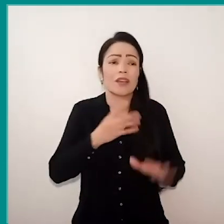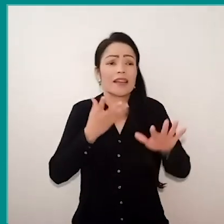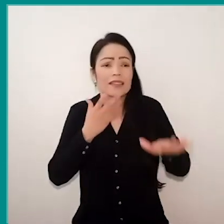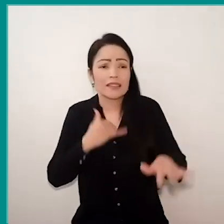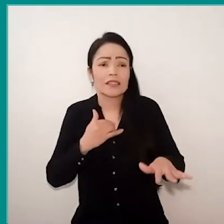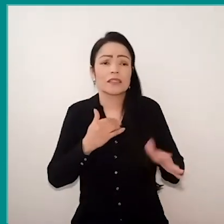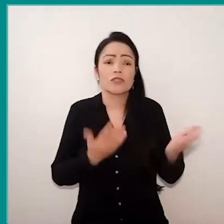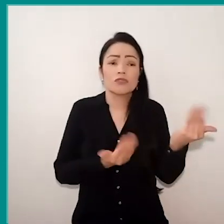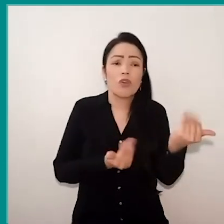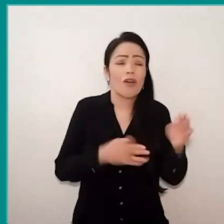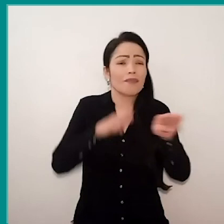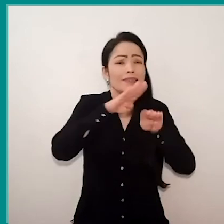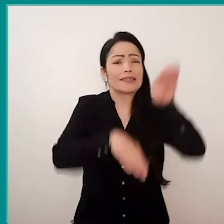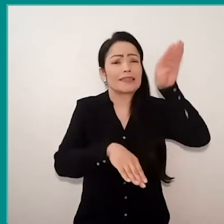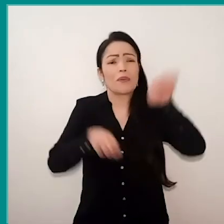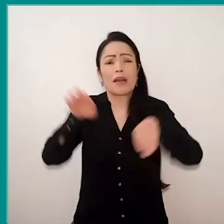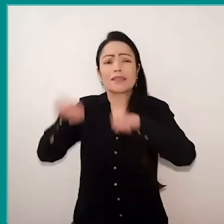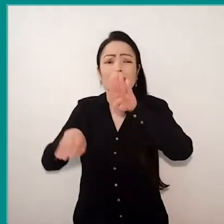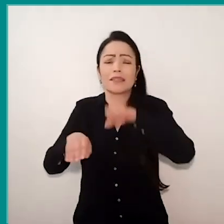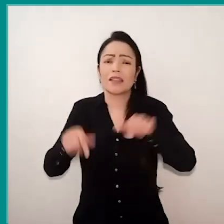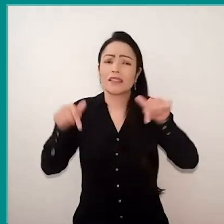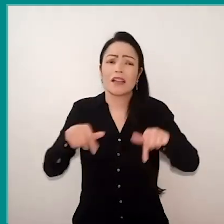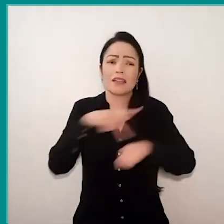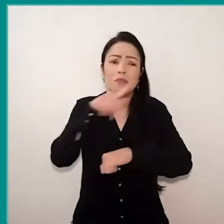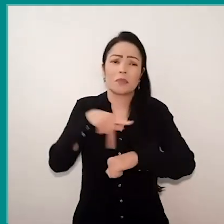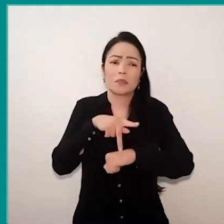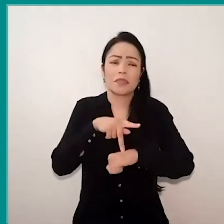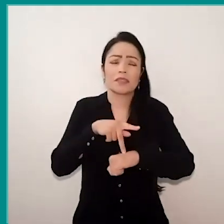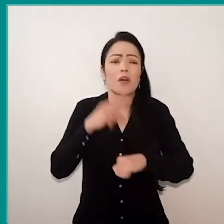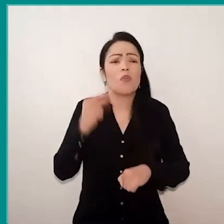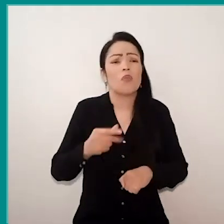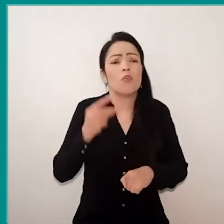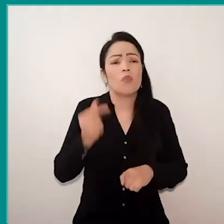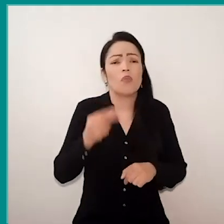more and more accentuating in our country. How long are we going take to reverse,